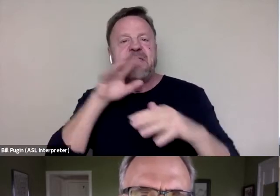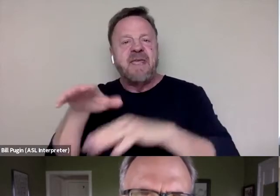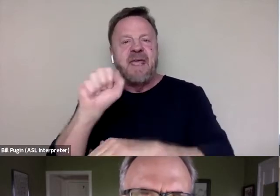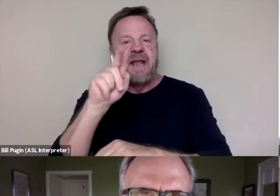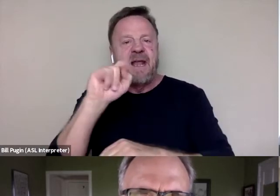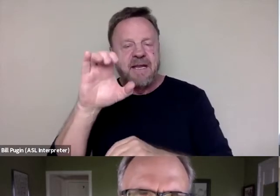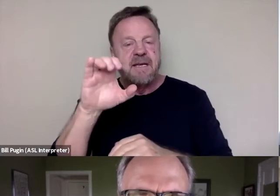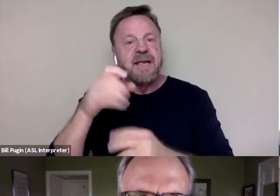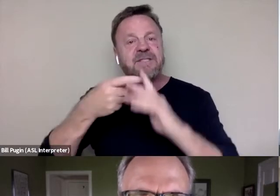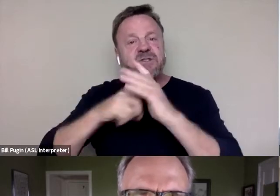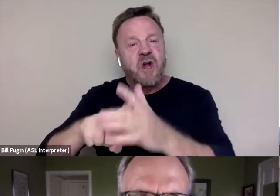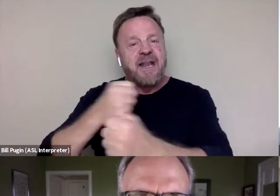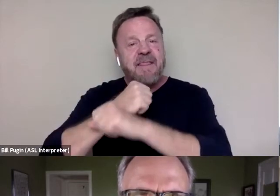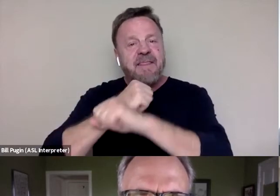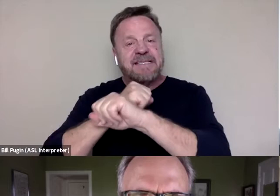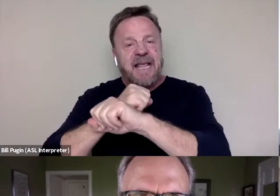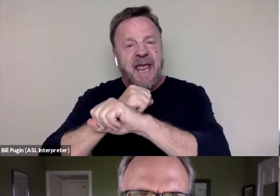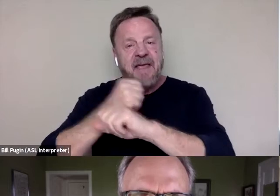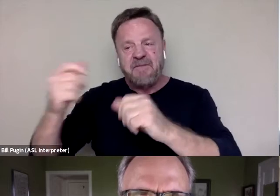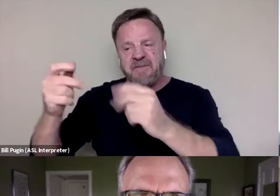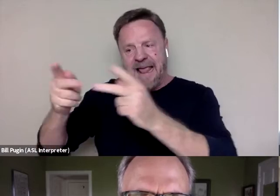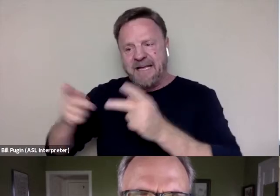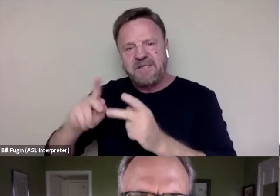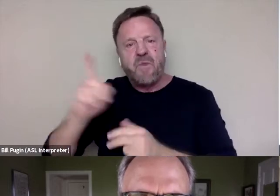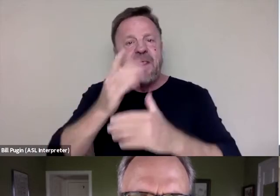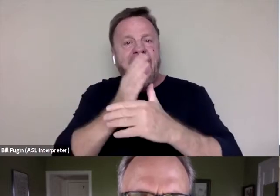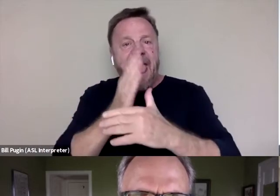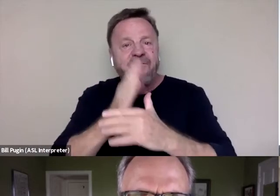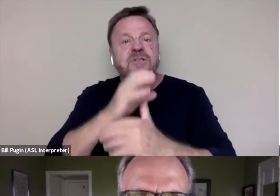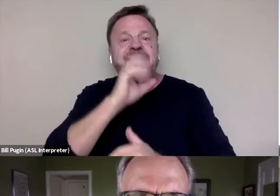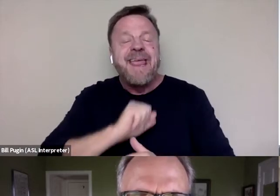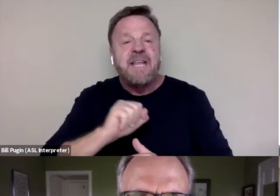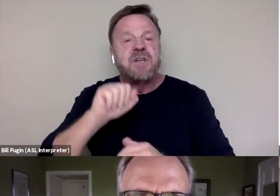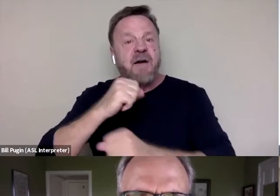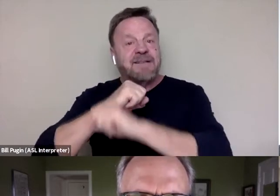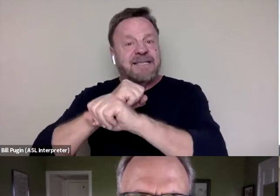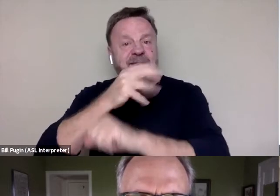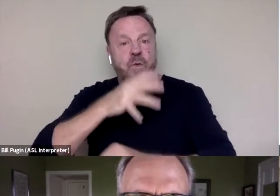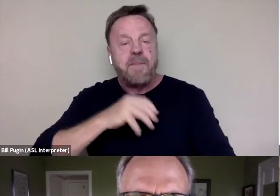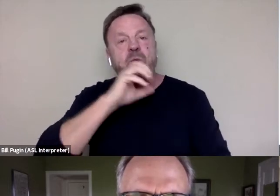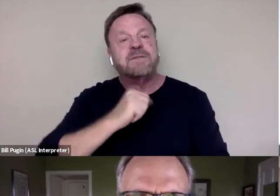which is explored in the film where the average age of the enslaved women was 15, right?